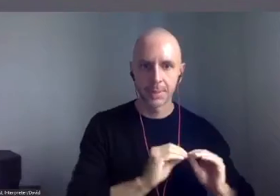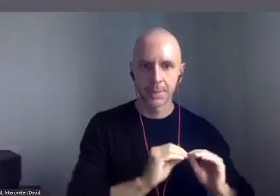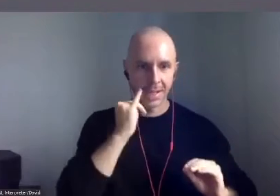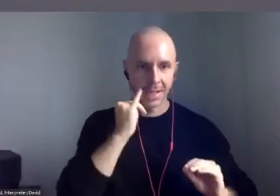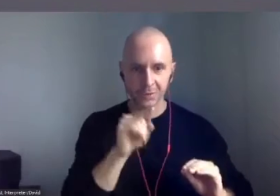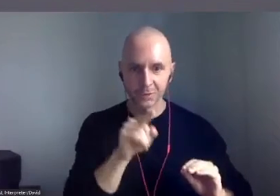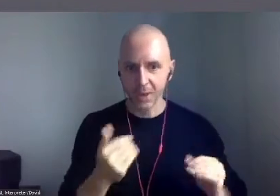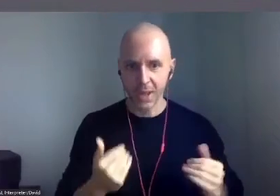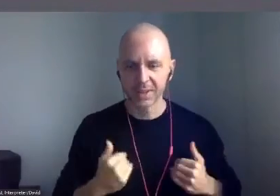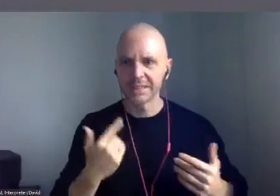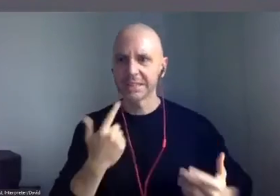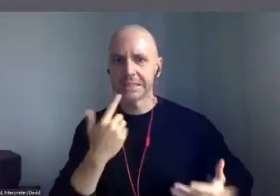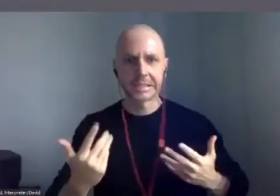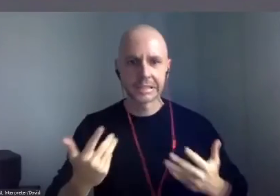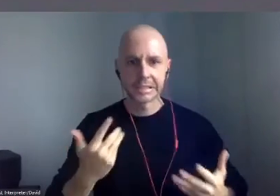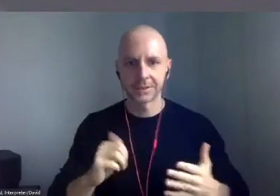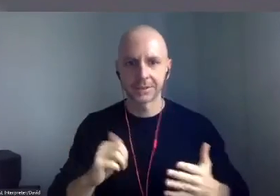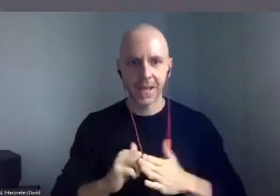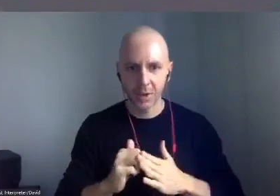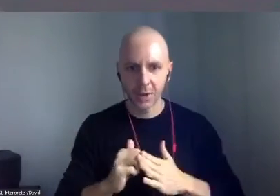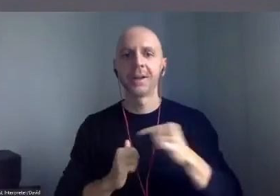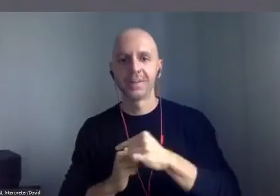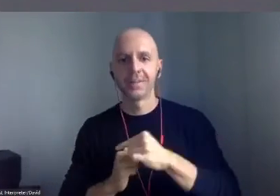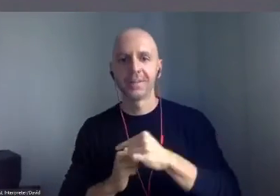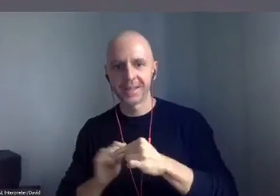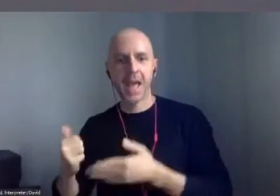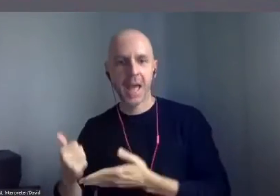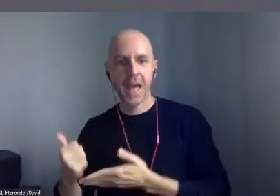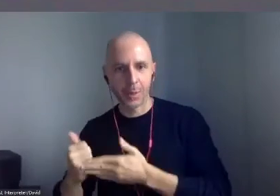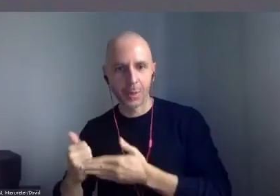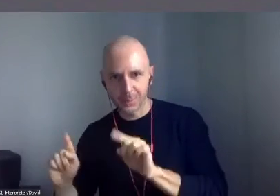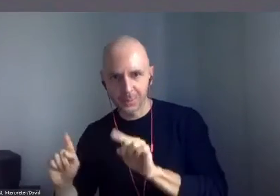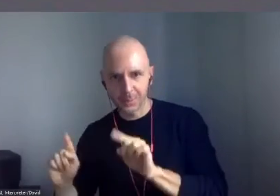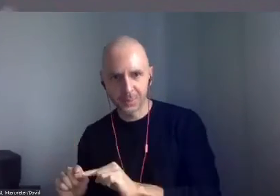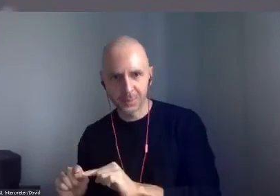I'm really going to be pushing that. Tune into Institute Coordinator